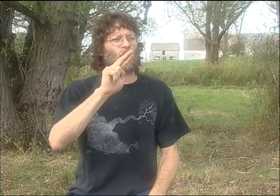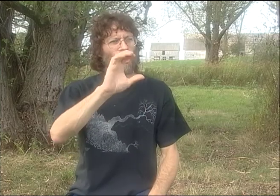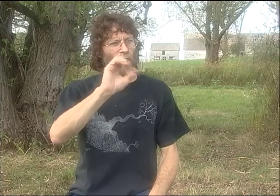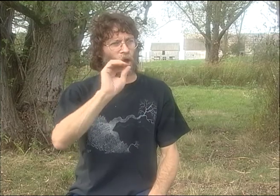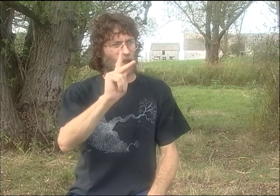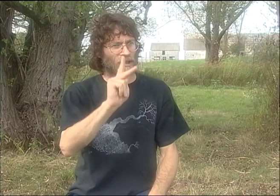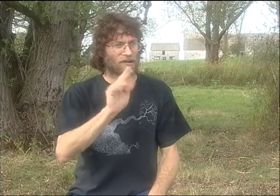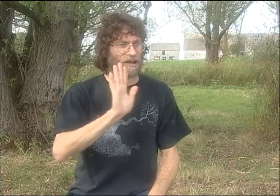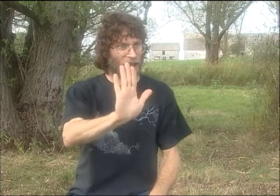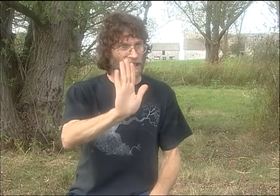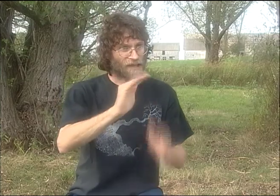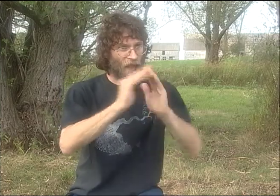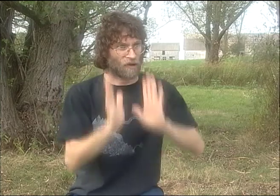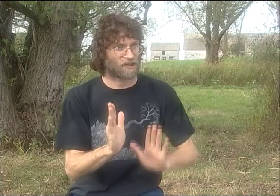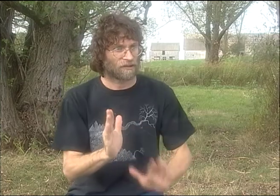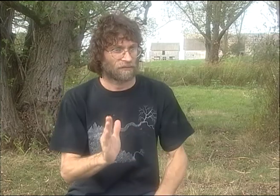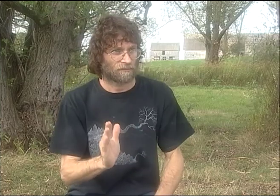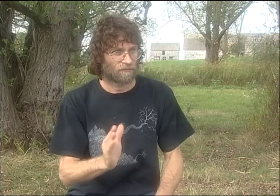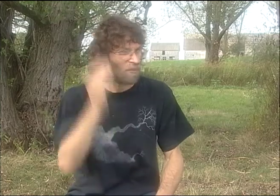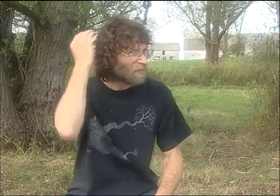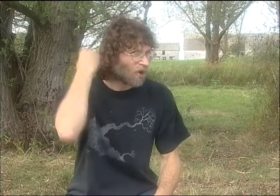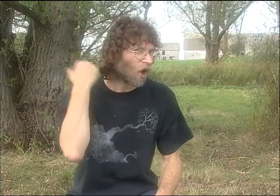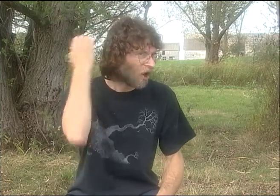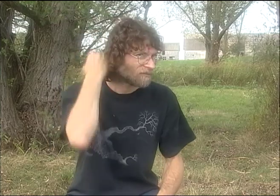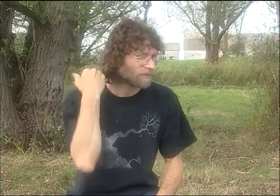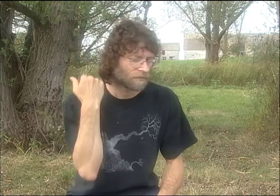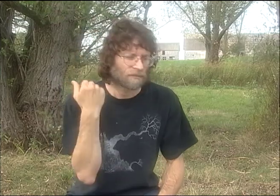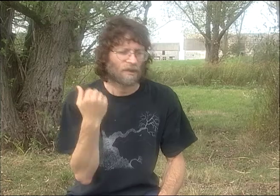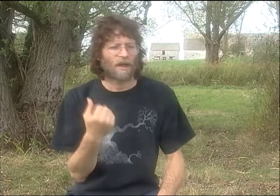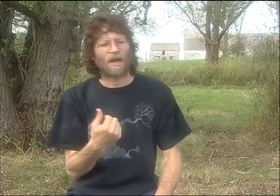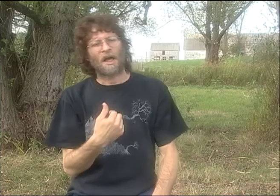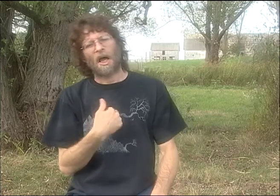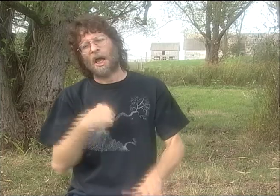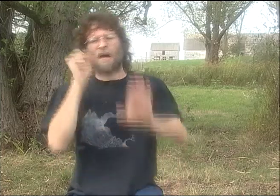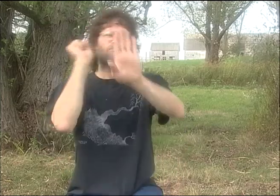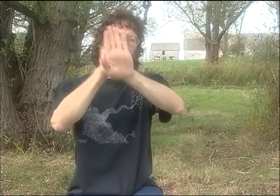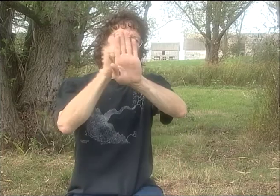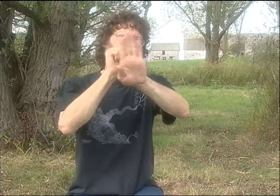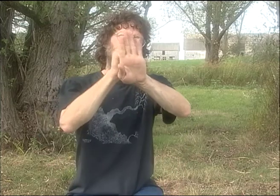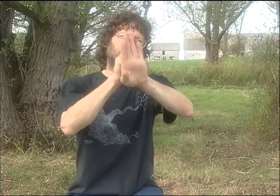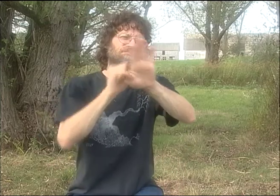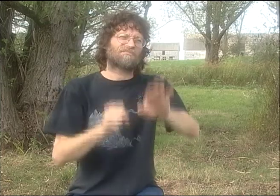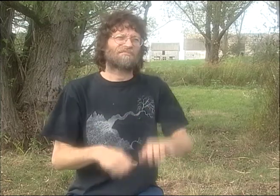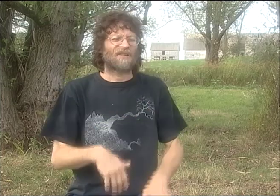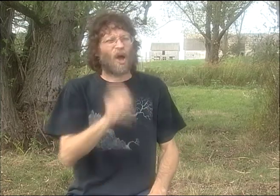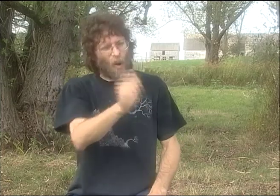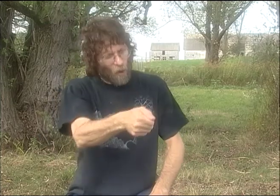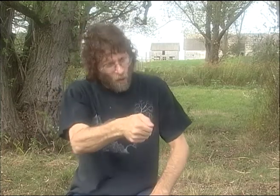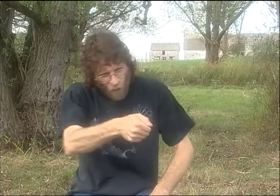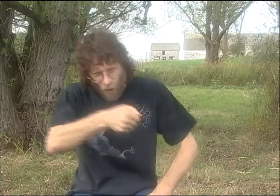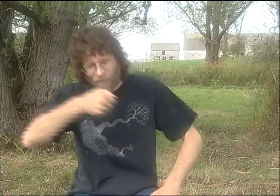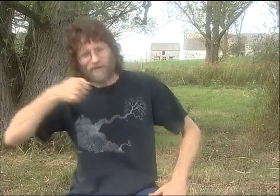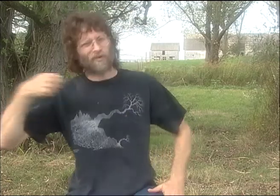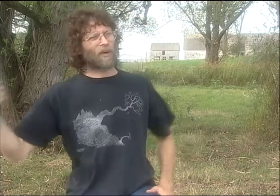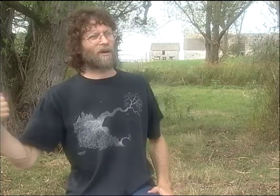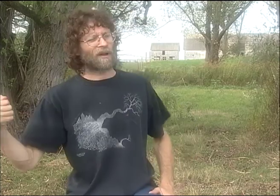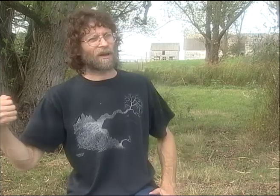AND I WENT TO PETER COOK'S HOUSE ONE DAY. KNOCK ON THE DOOR.